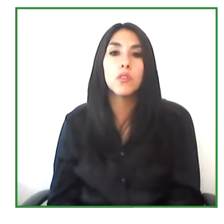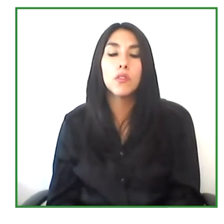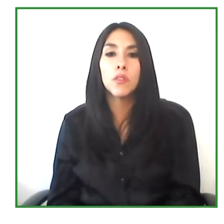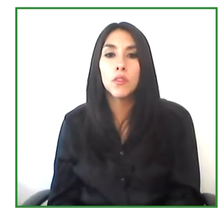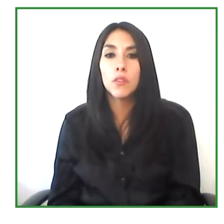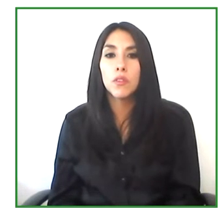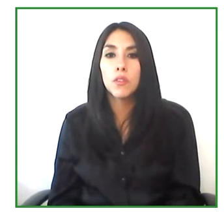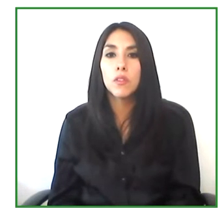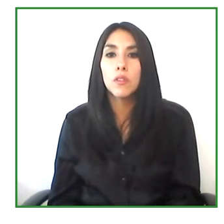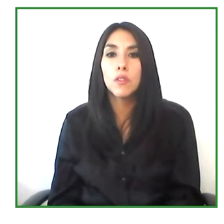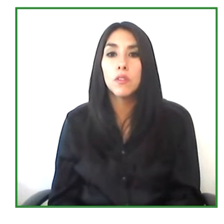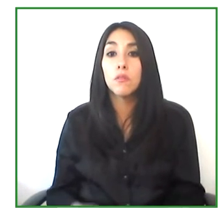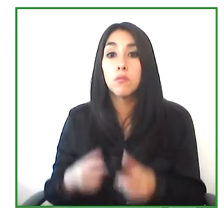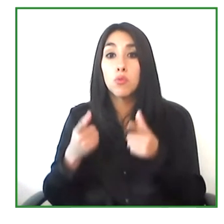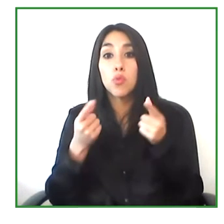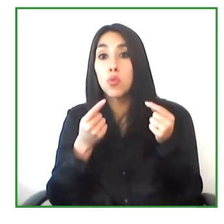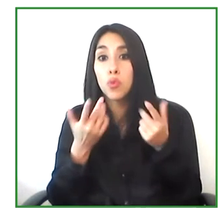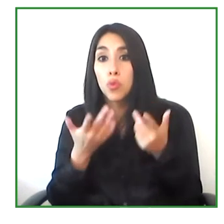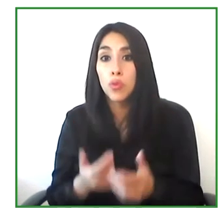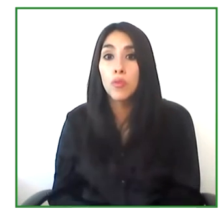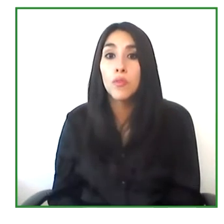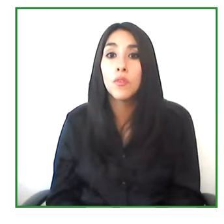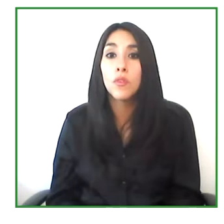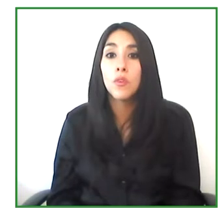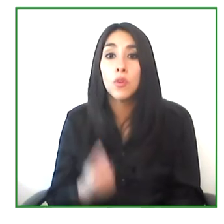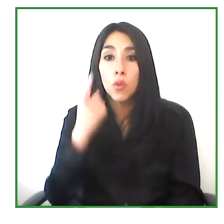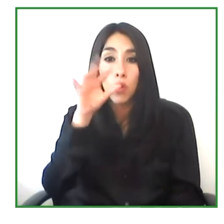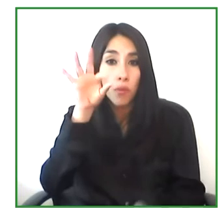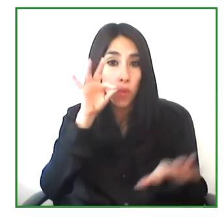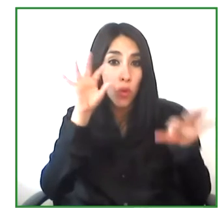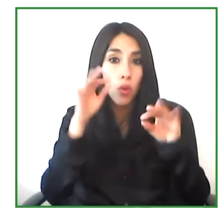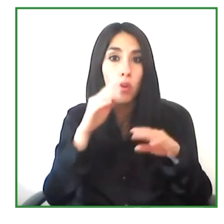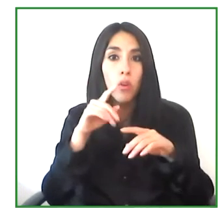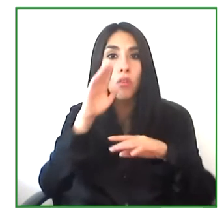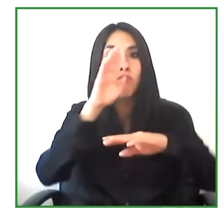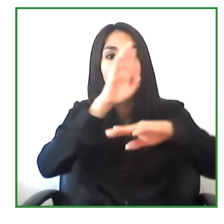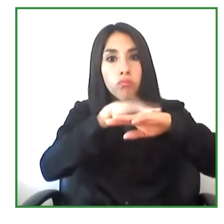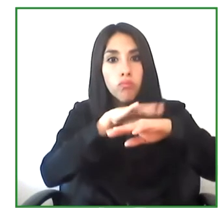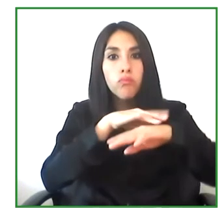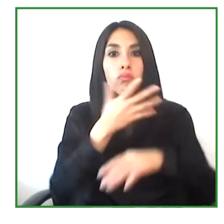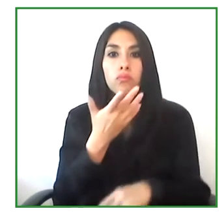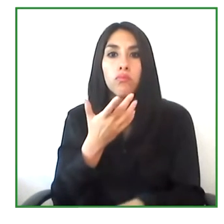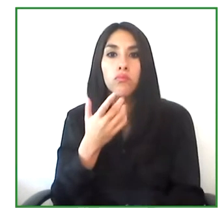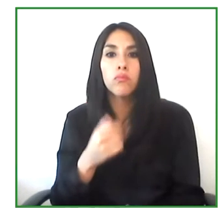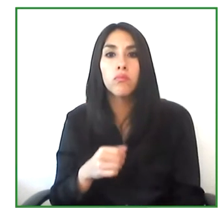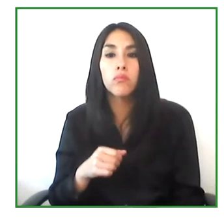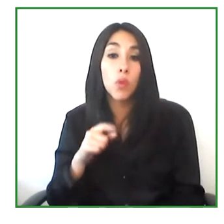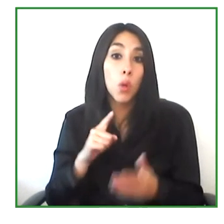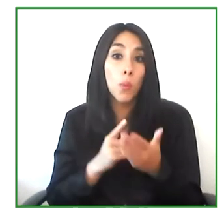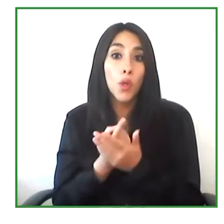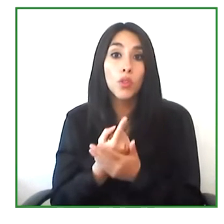We're also measuring the amount of applications to job opportunities.